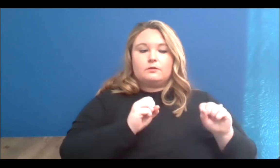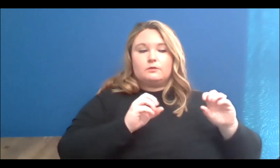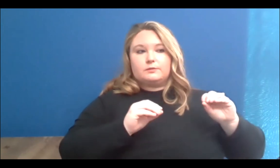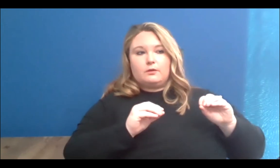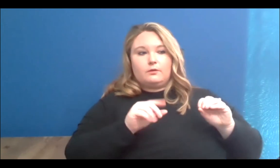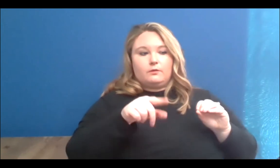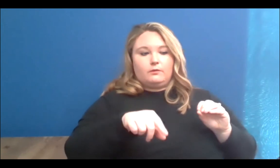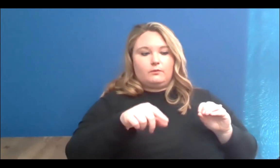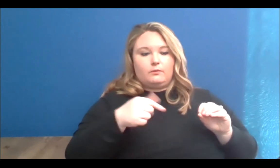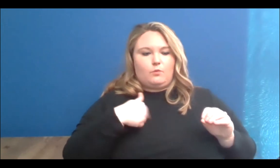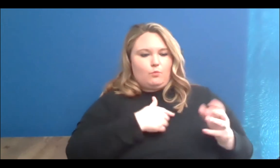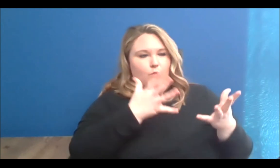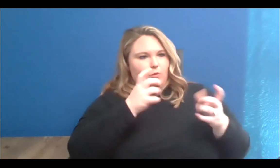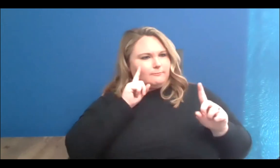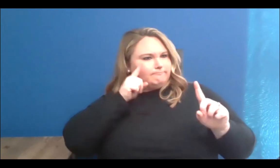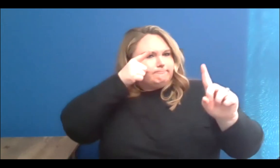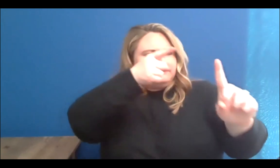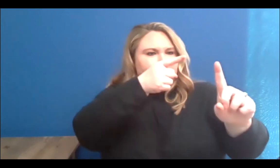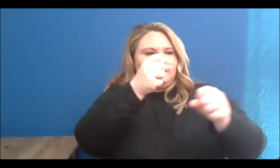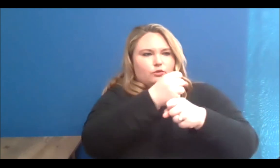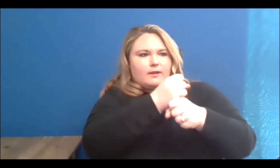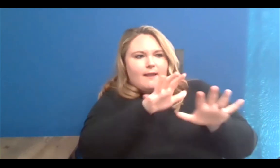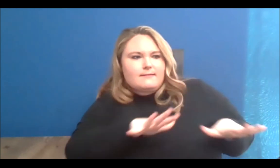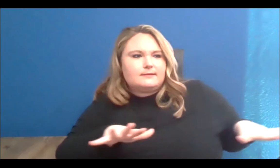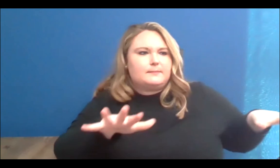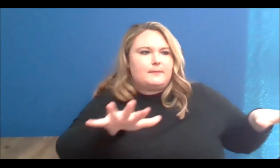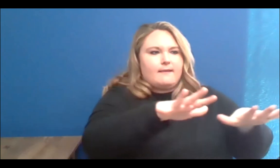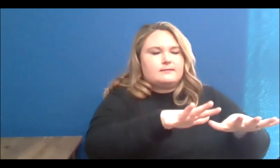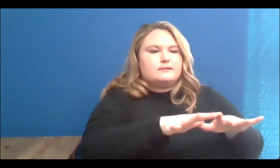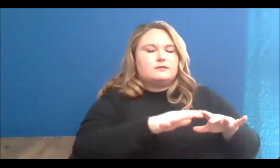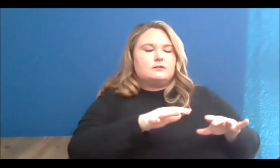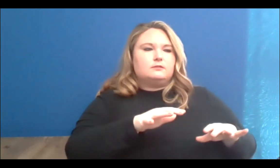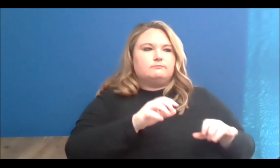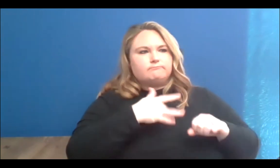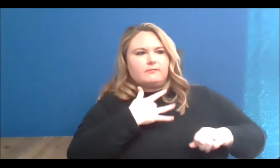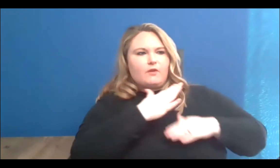talk about the barriers and the realities of their lives, and then also look into